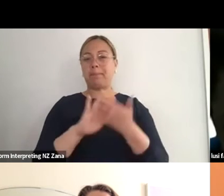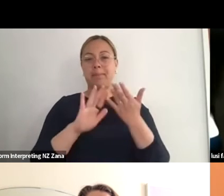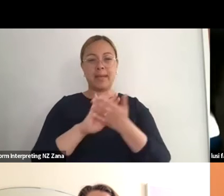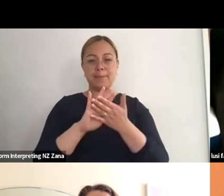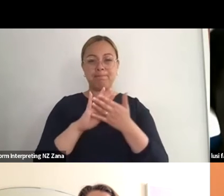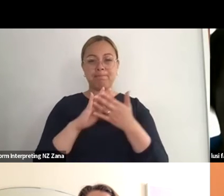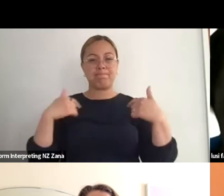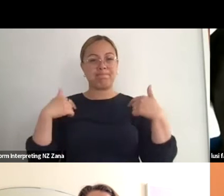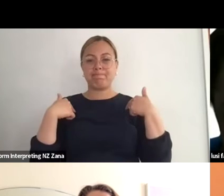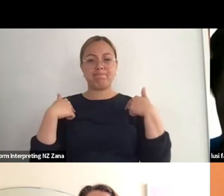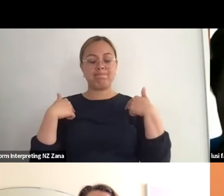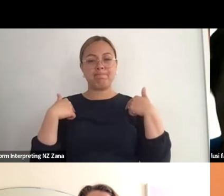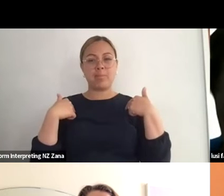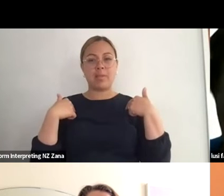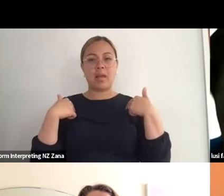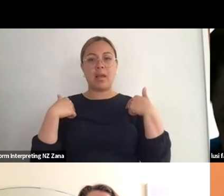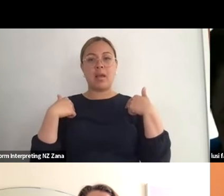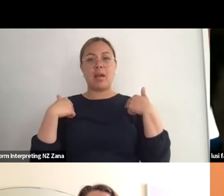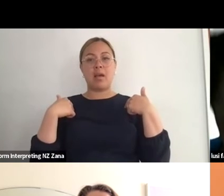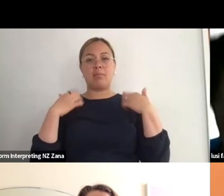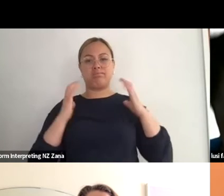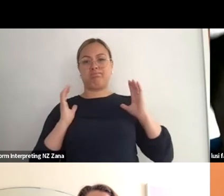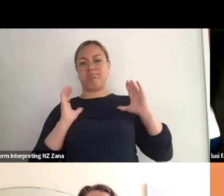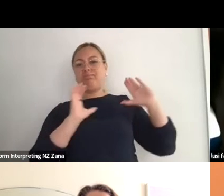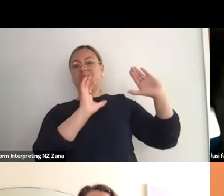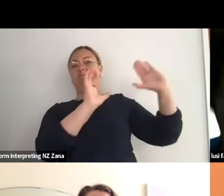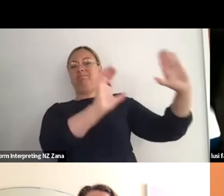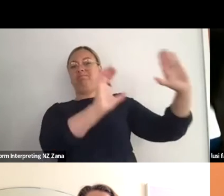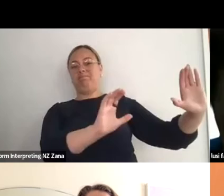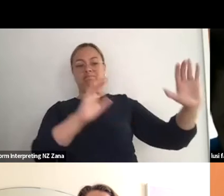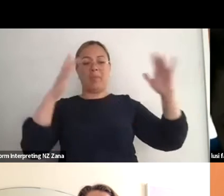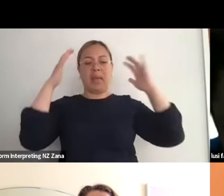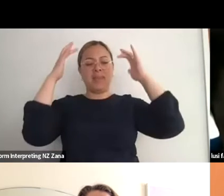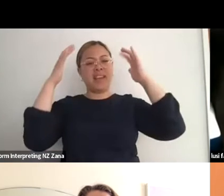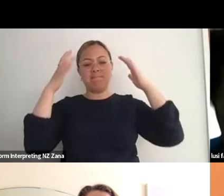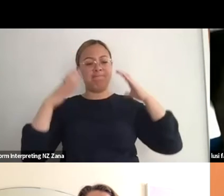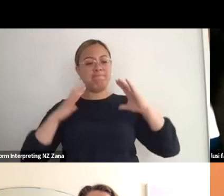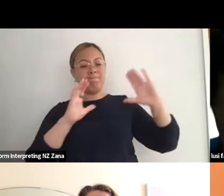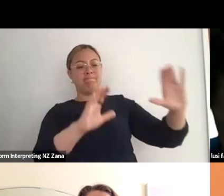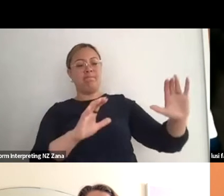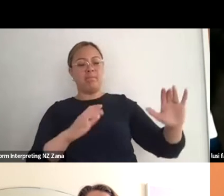stuff because they do or they know it all now ahead of me and they're sort of laying the path